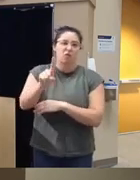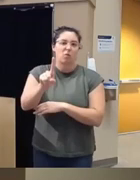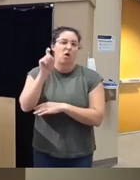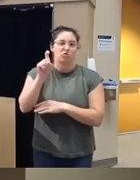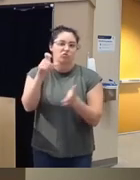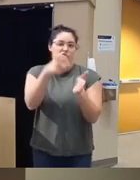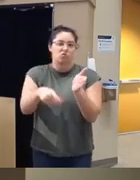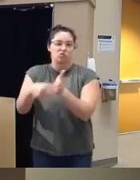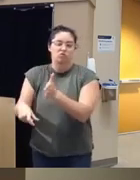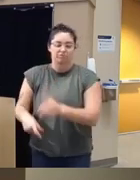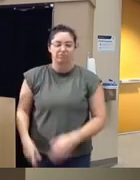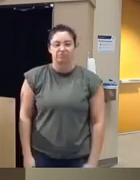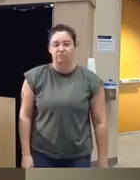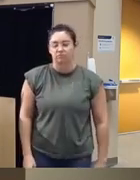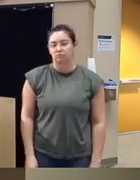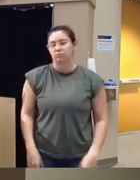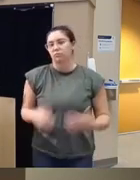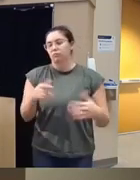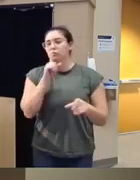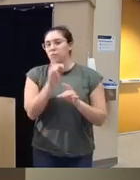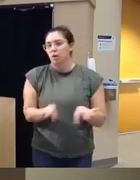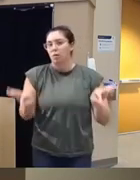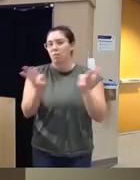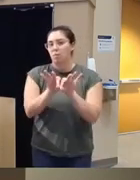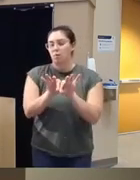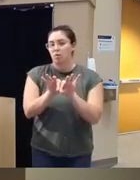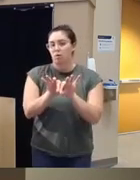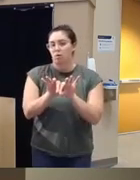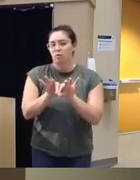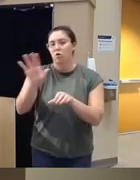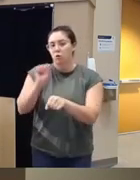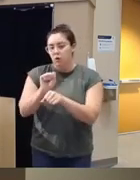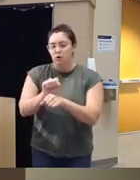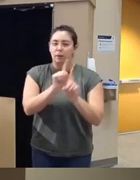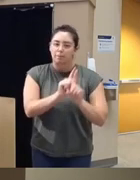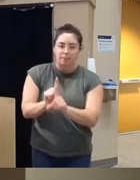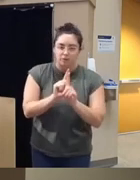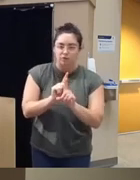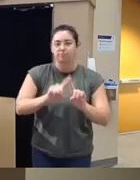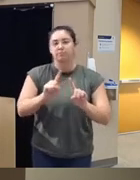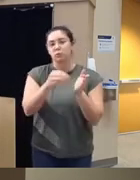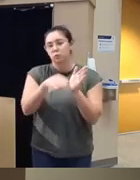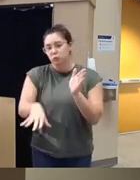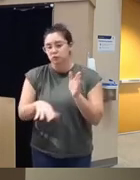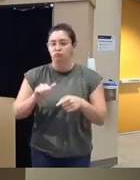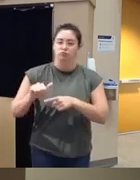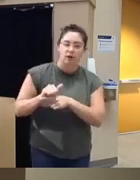the years and also very important most important of all mentored many students trainees and faculty